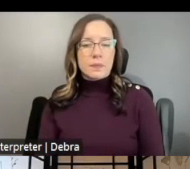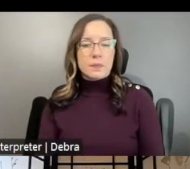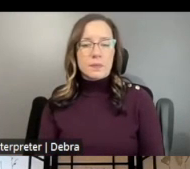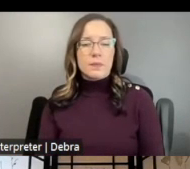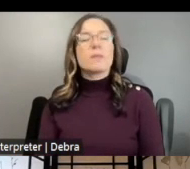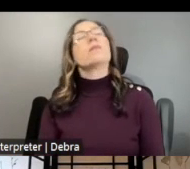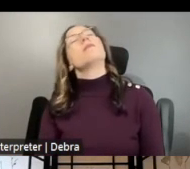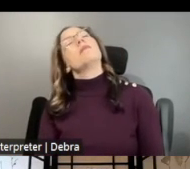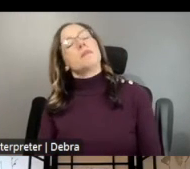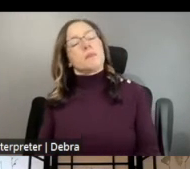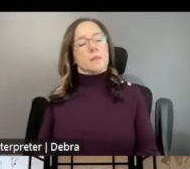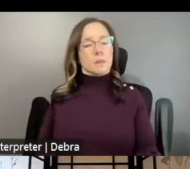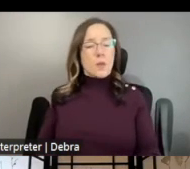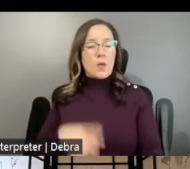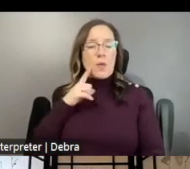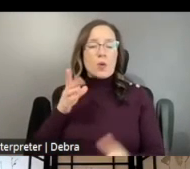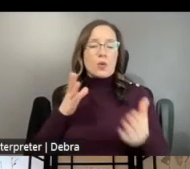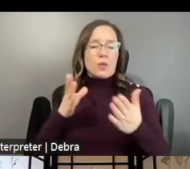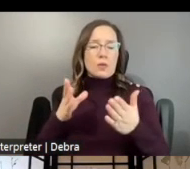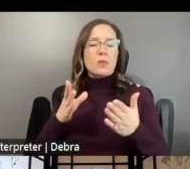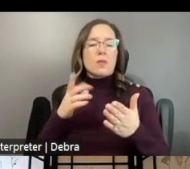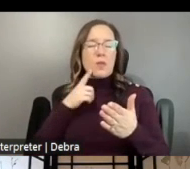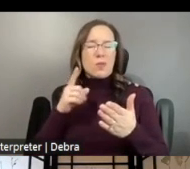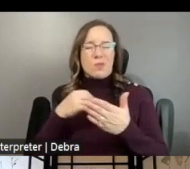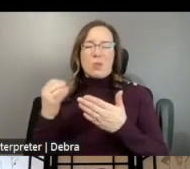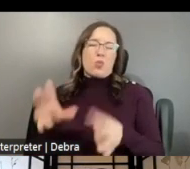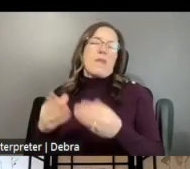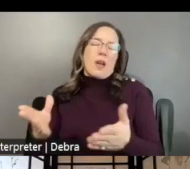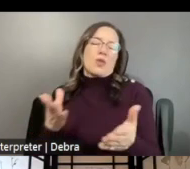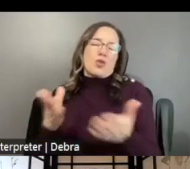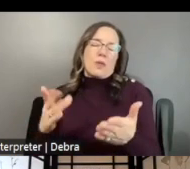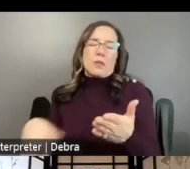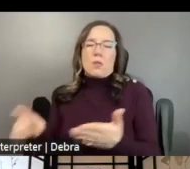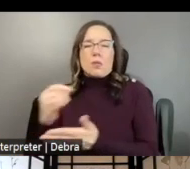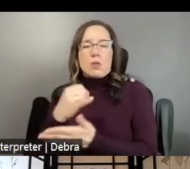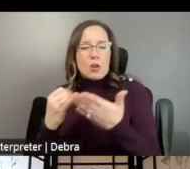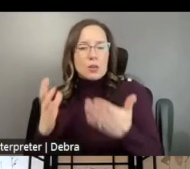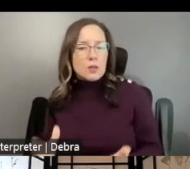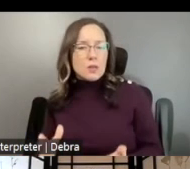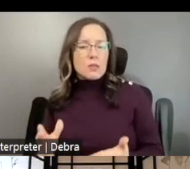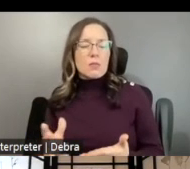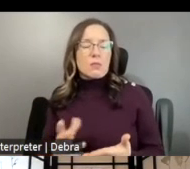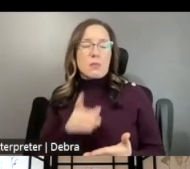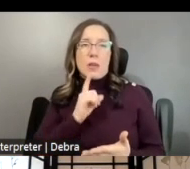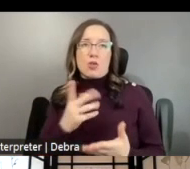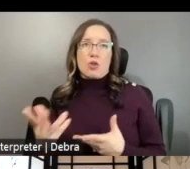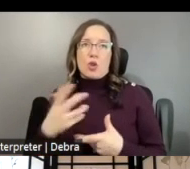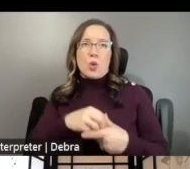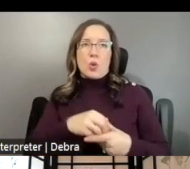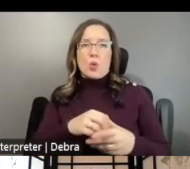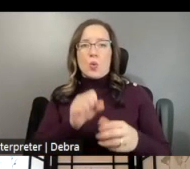ORGANIZATIONS OR PROJECTS THAT PROVIDE SERVICES TO ARTISTS INCLUDE THE WORK SAMPLES WHICH DEMONSTRATE